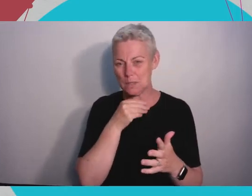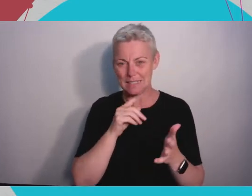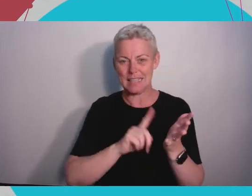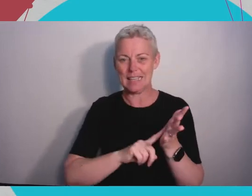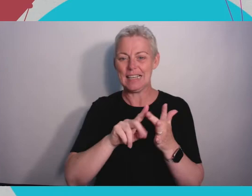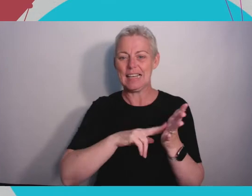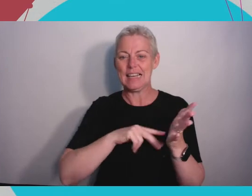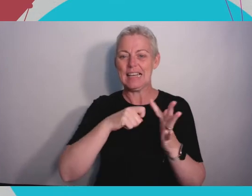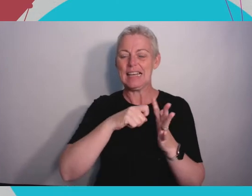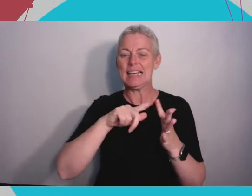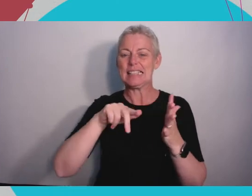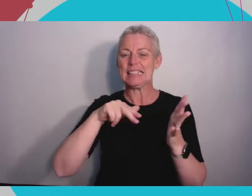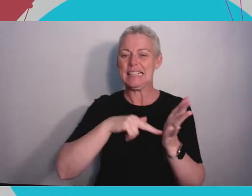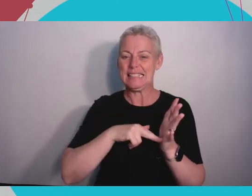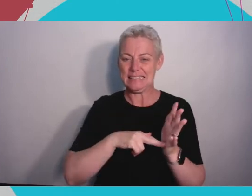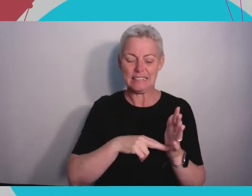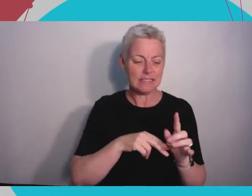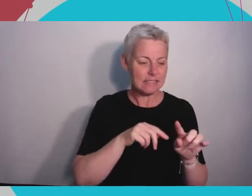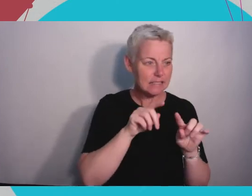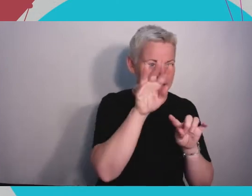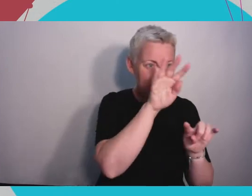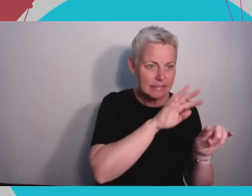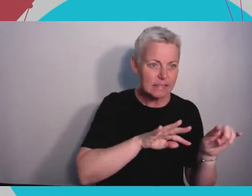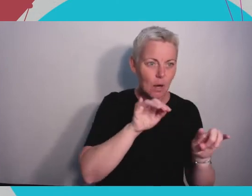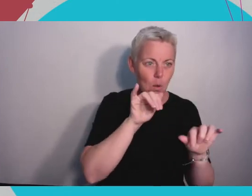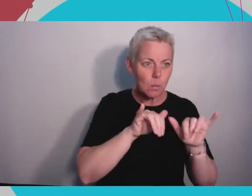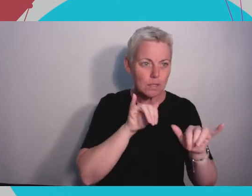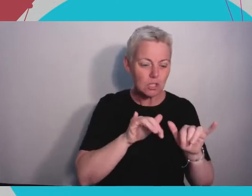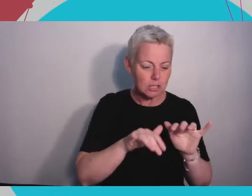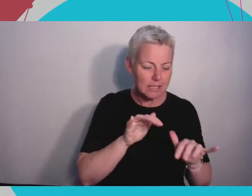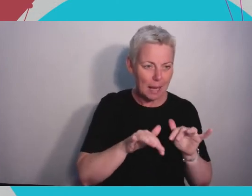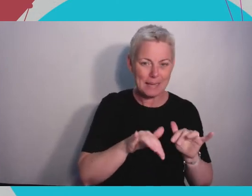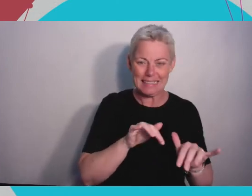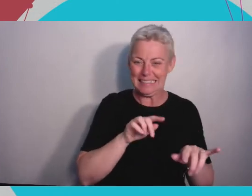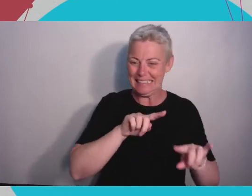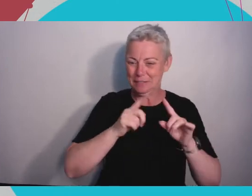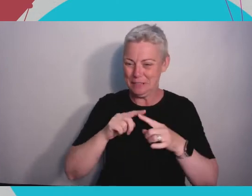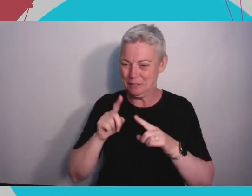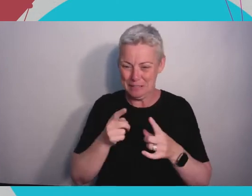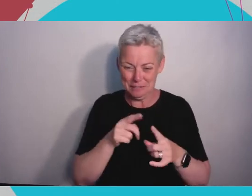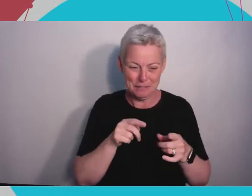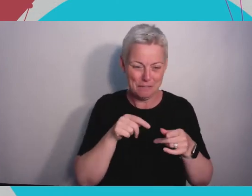no, that way around, oh yeah it is, send it to them and all but one of them replied and